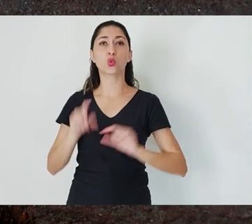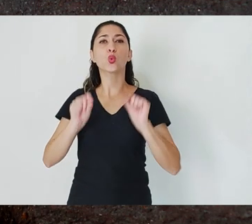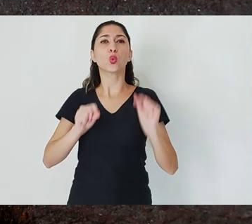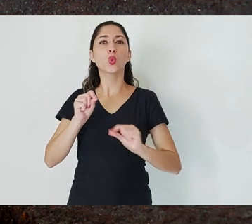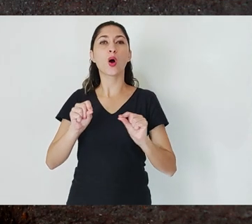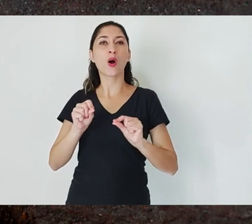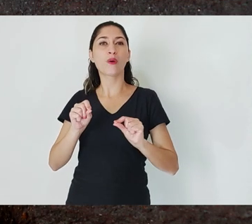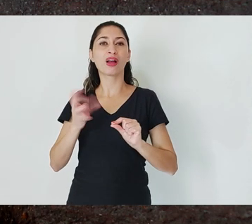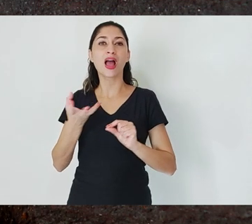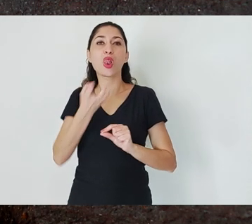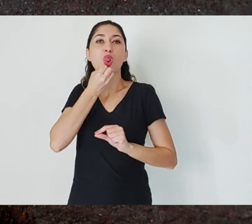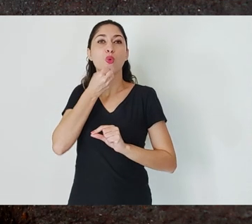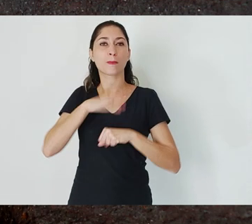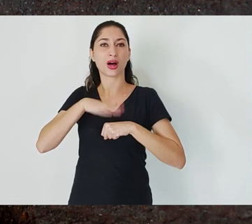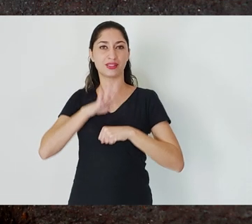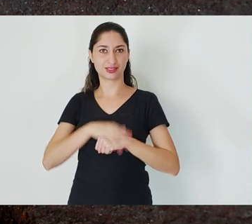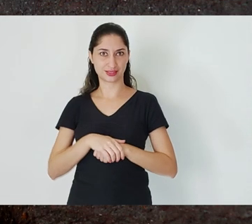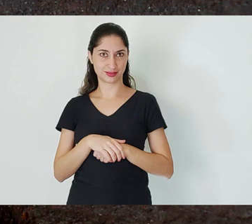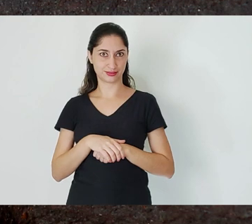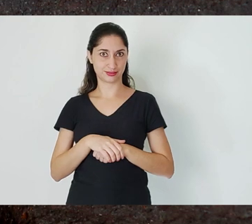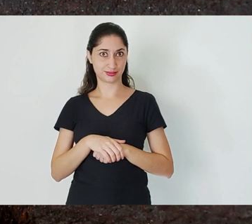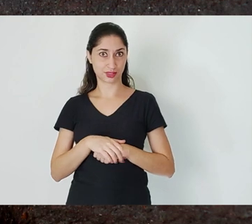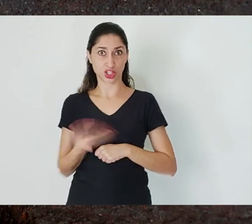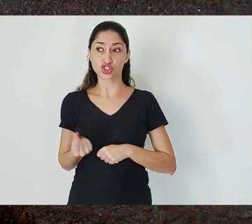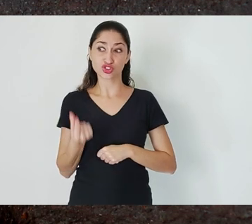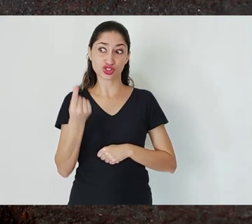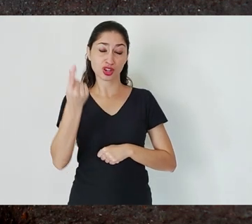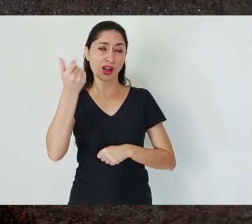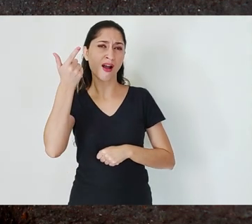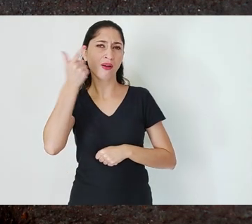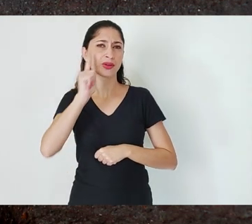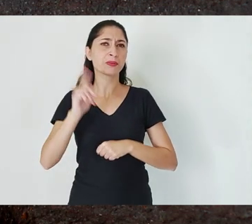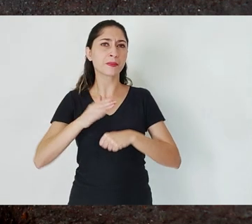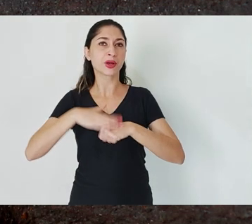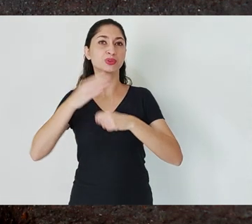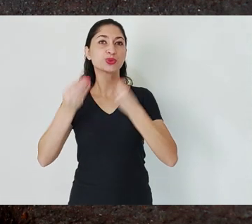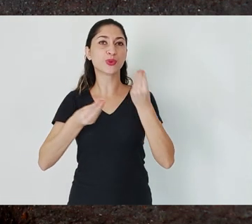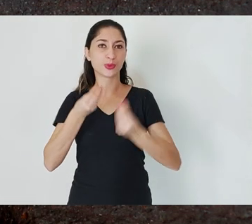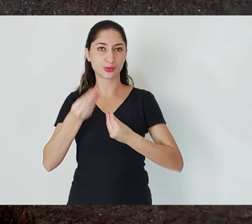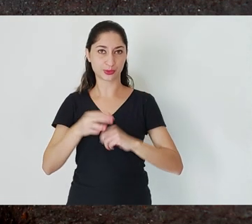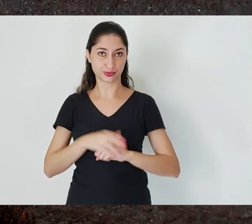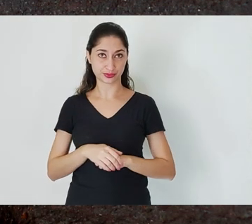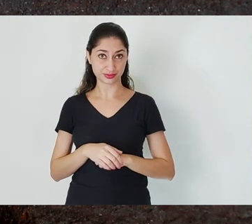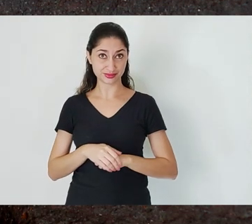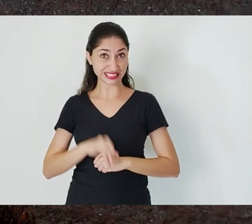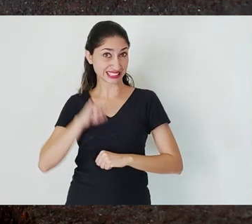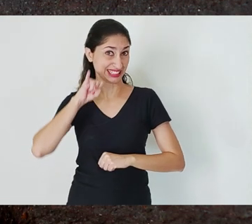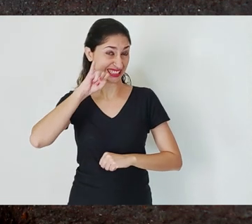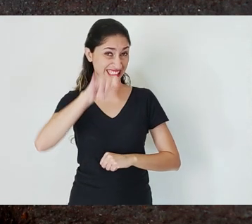What should we do to make more money? If you want to earn more money,